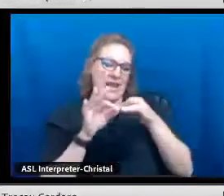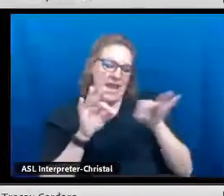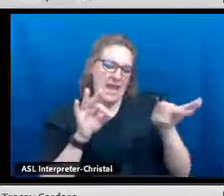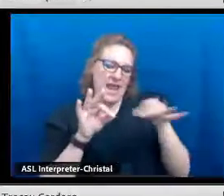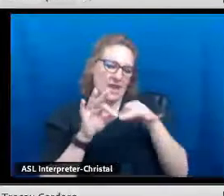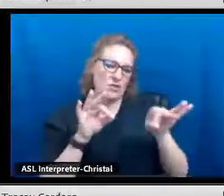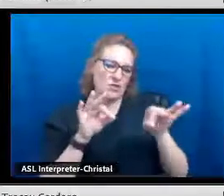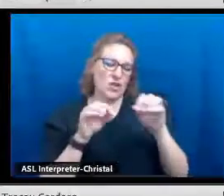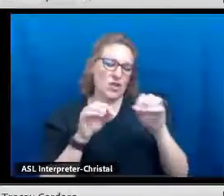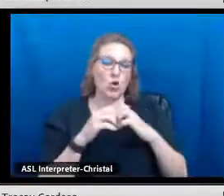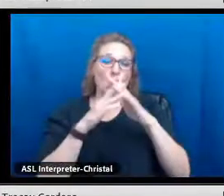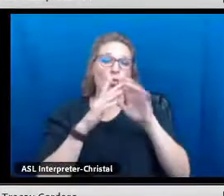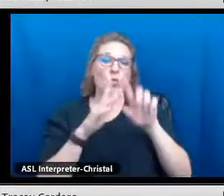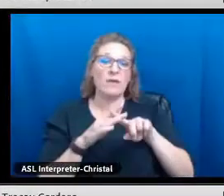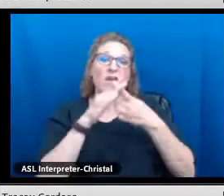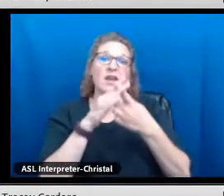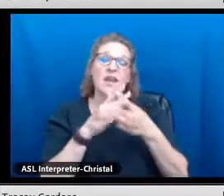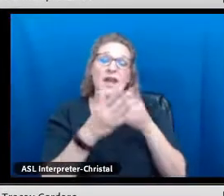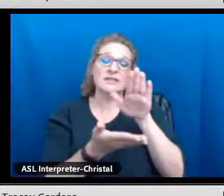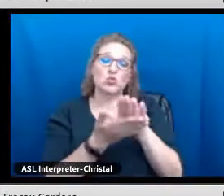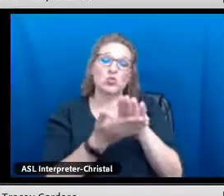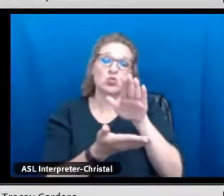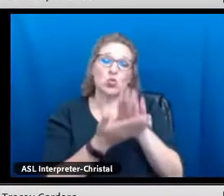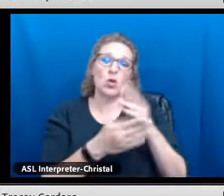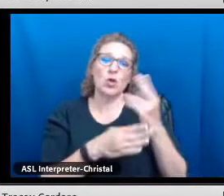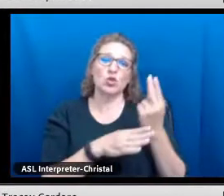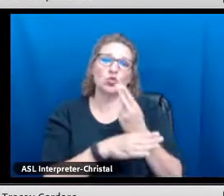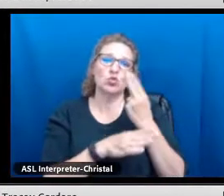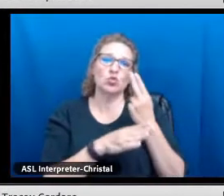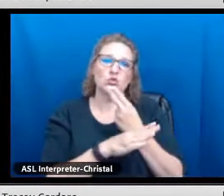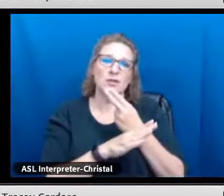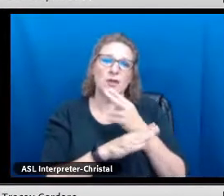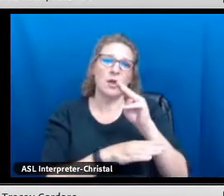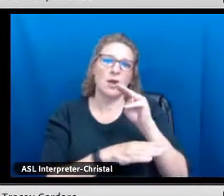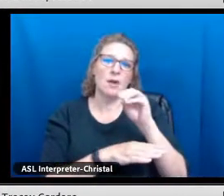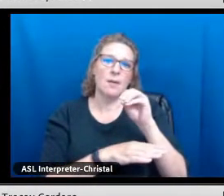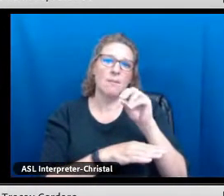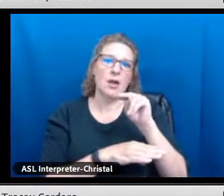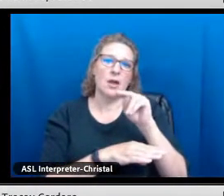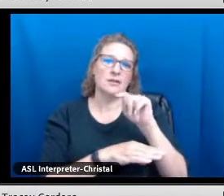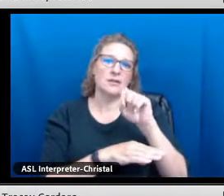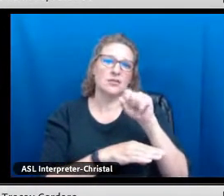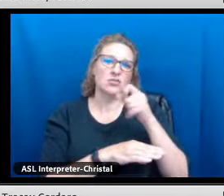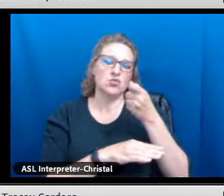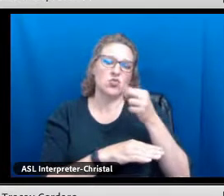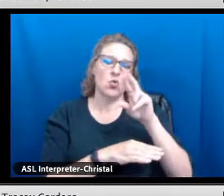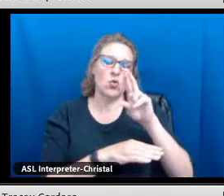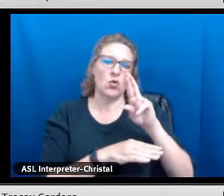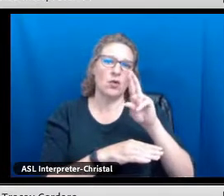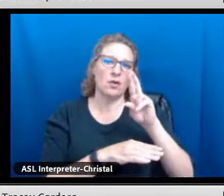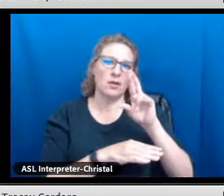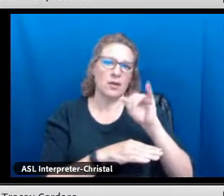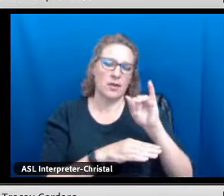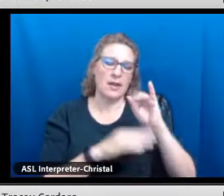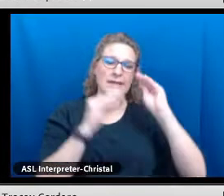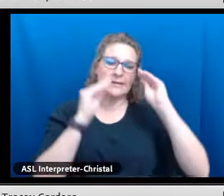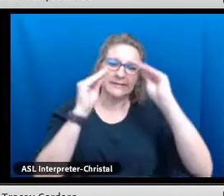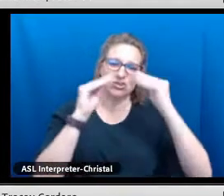We are an independent, nonprofit language revitalization school that uses the Montessori